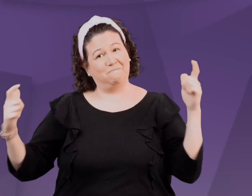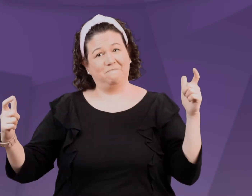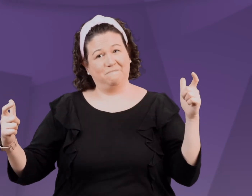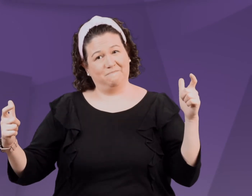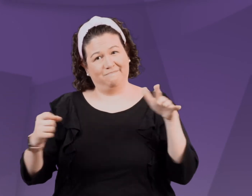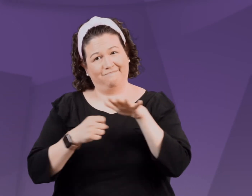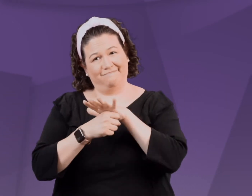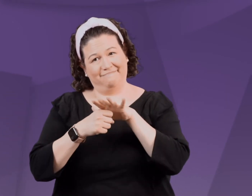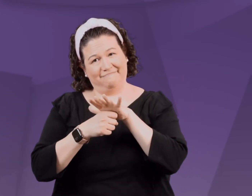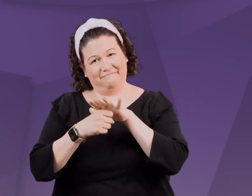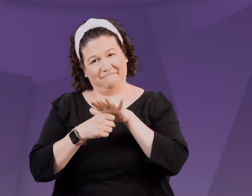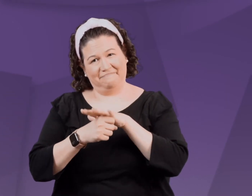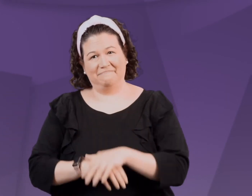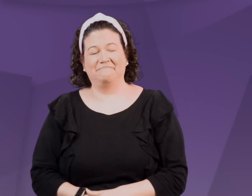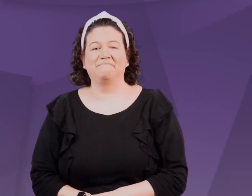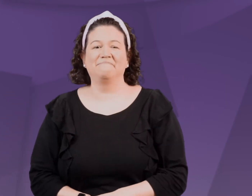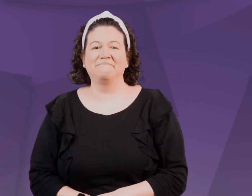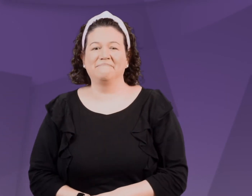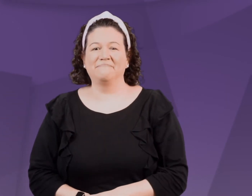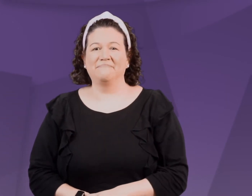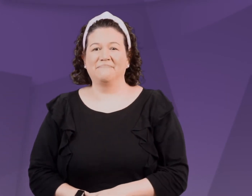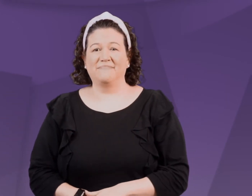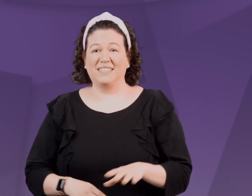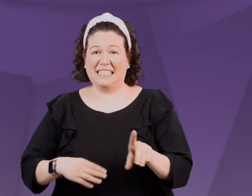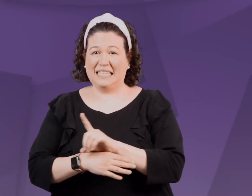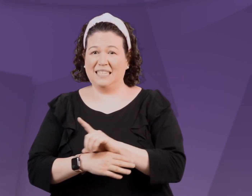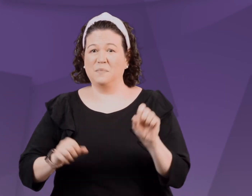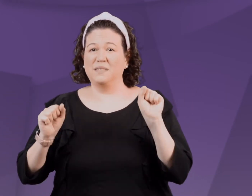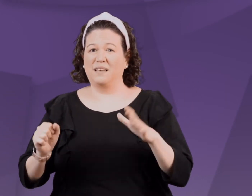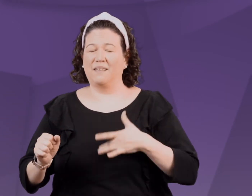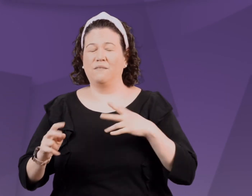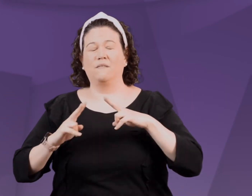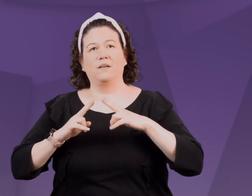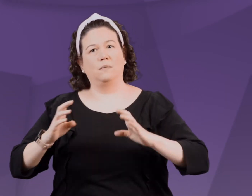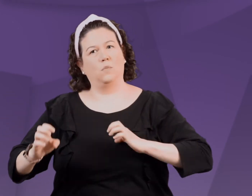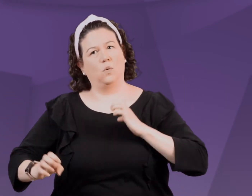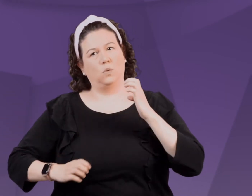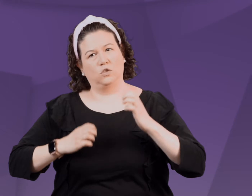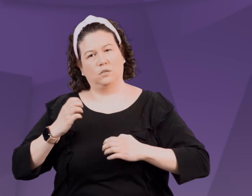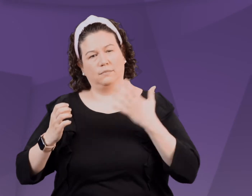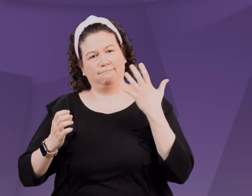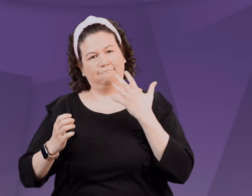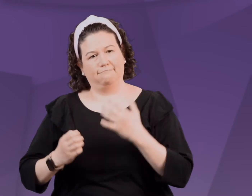Discipline is a big topic. It can also be an emotional topic.